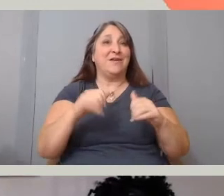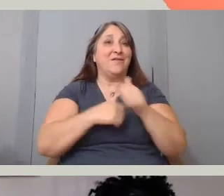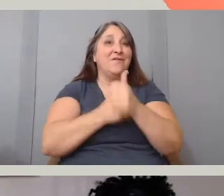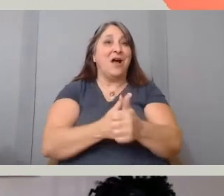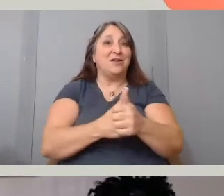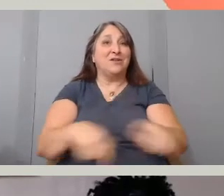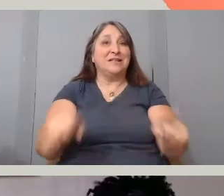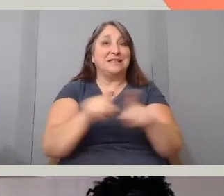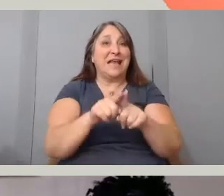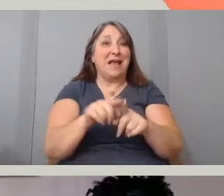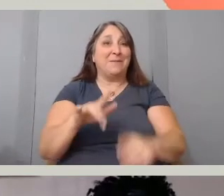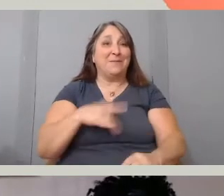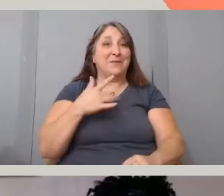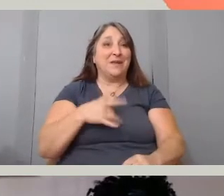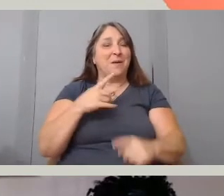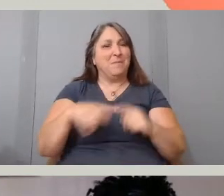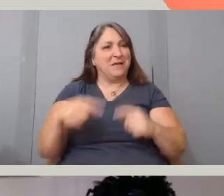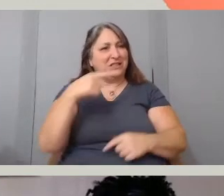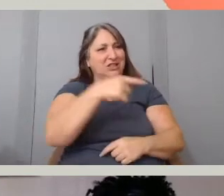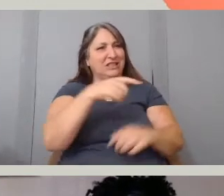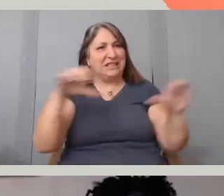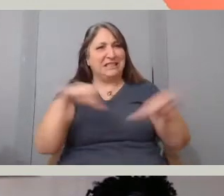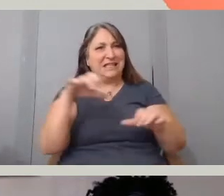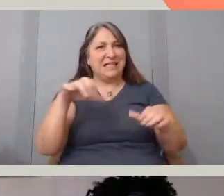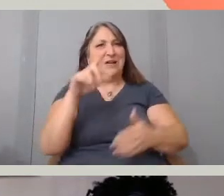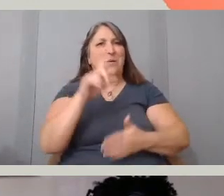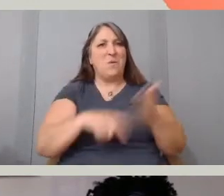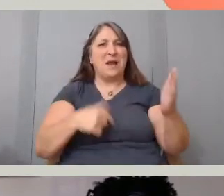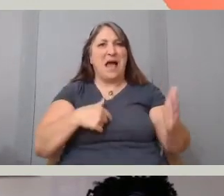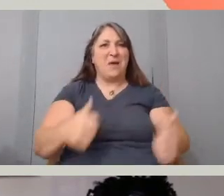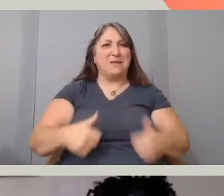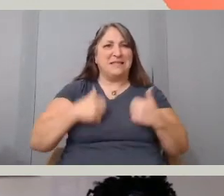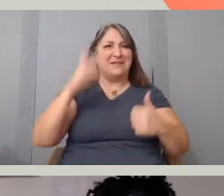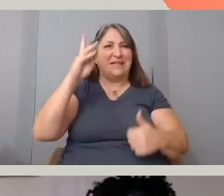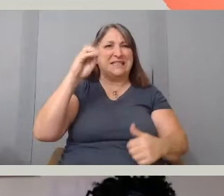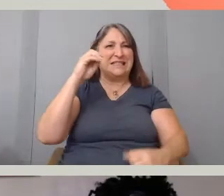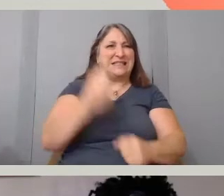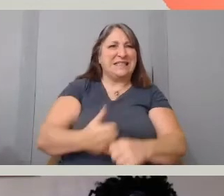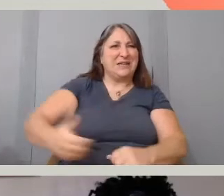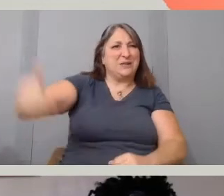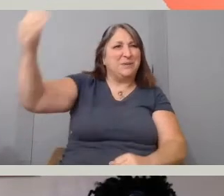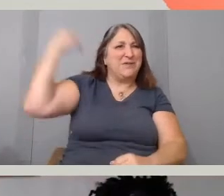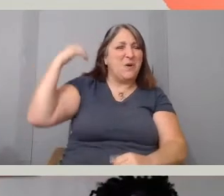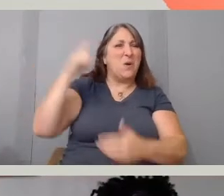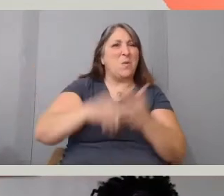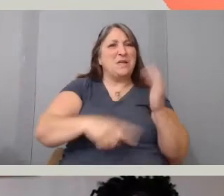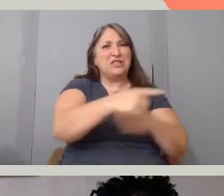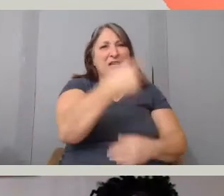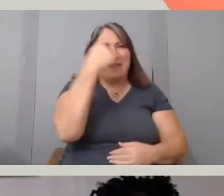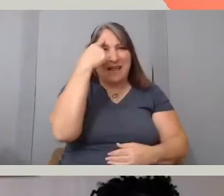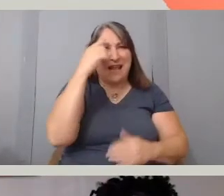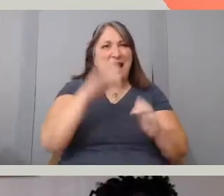she had done what I was living 60 years before. What did she think? How did she feel and how does she reflect on it